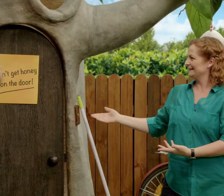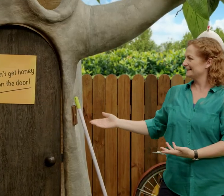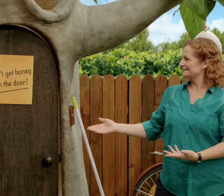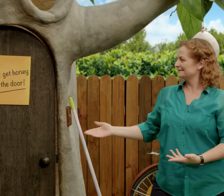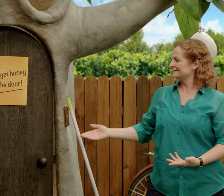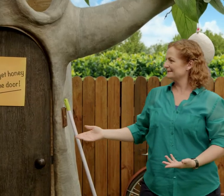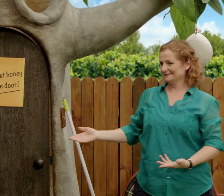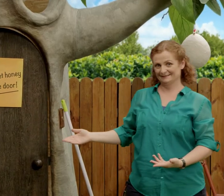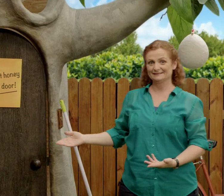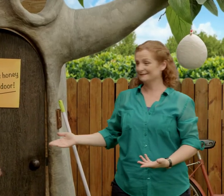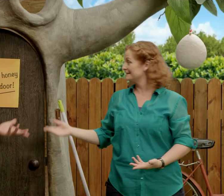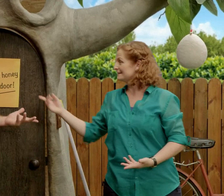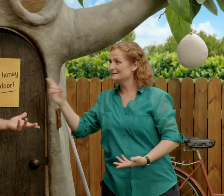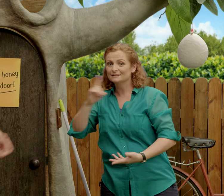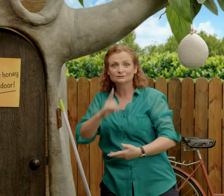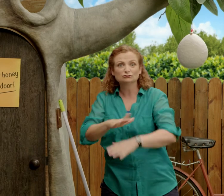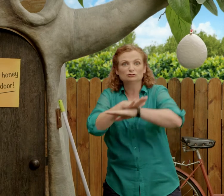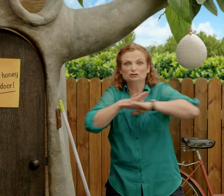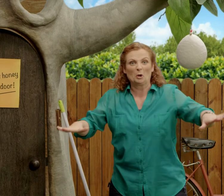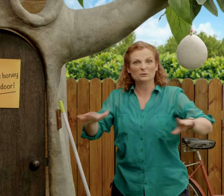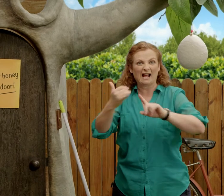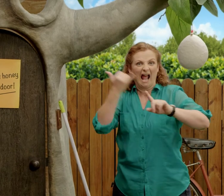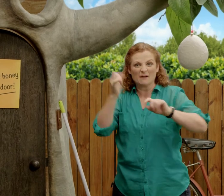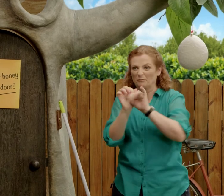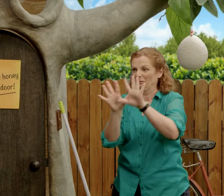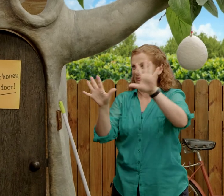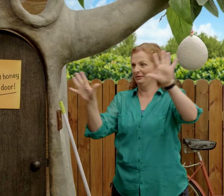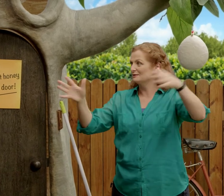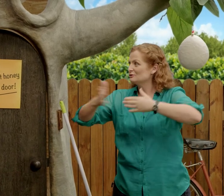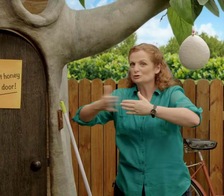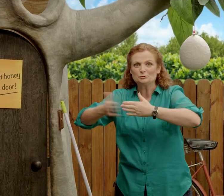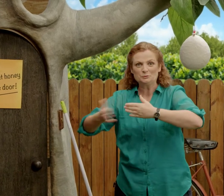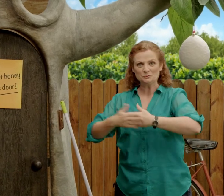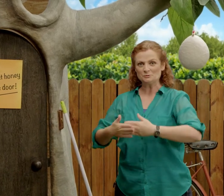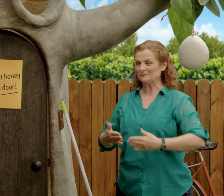Sally, what does it say? It says "don’t get honey on the door!"